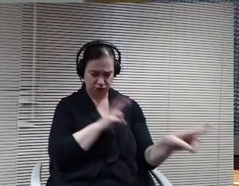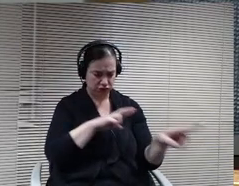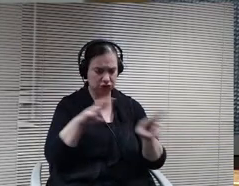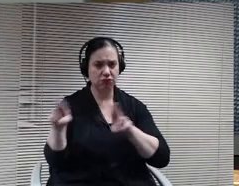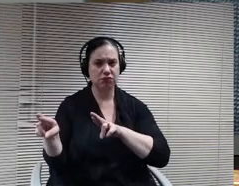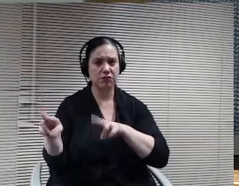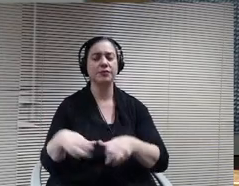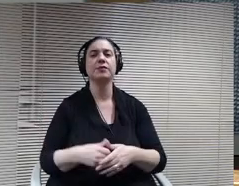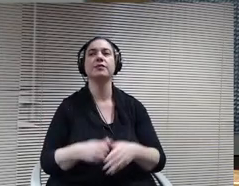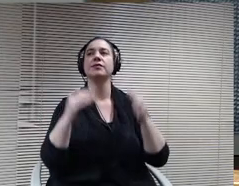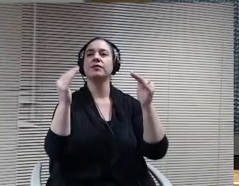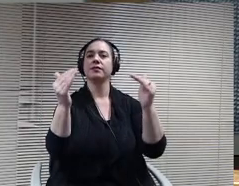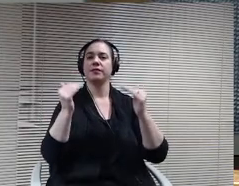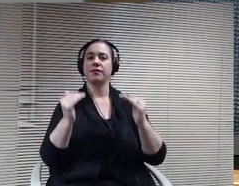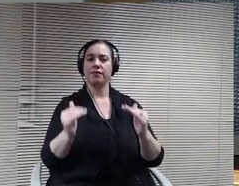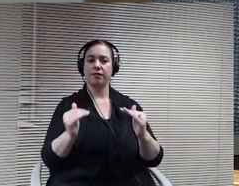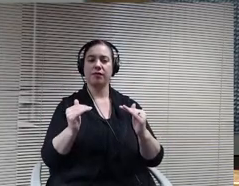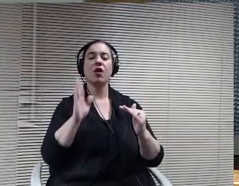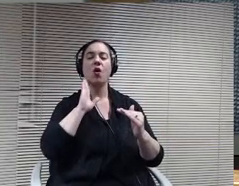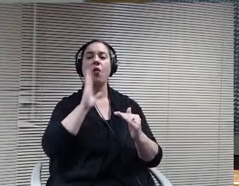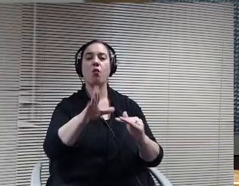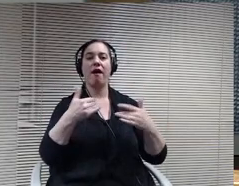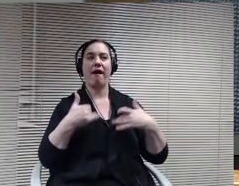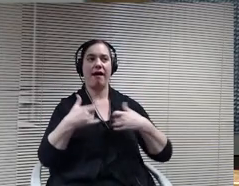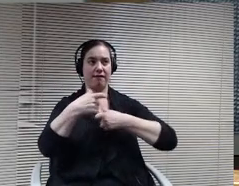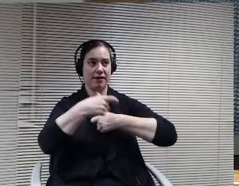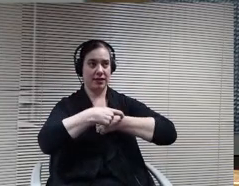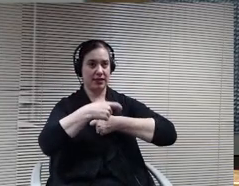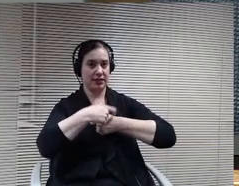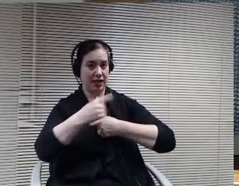ready. Will also have time on January 28th and 29th.